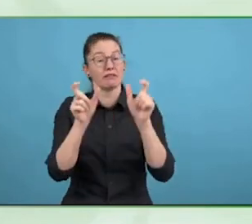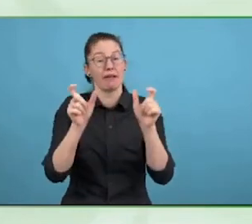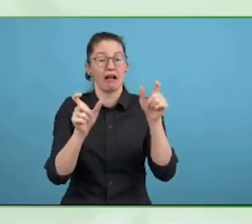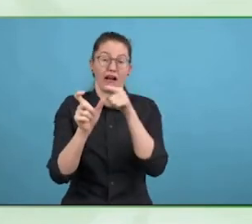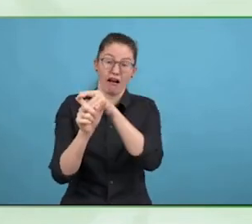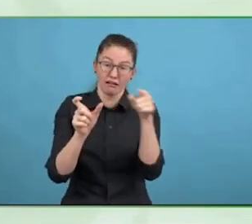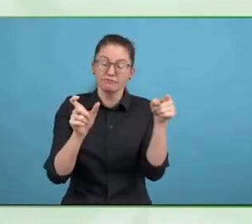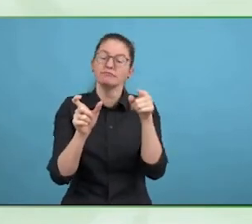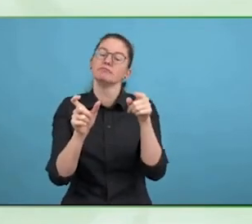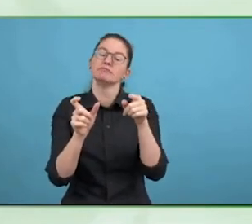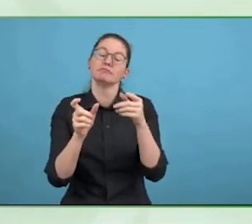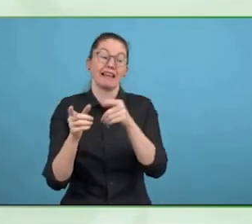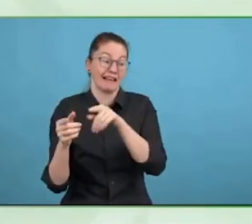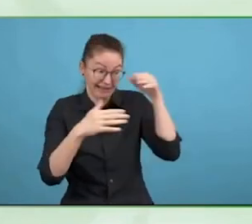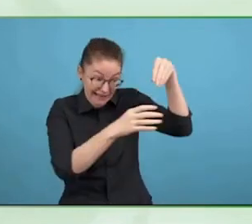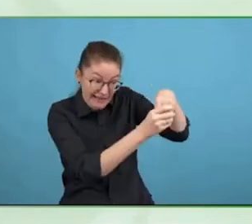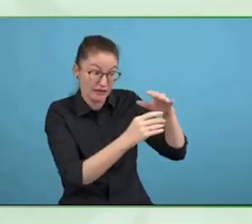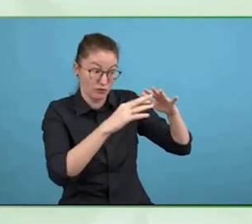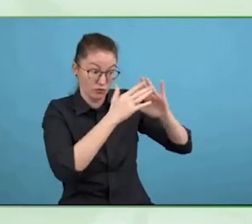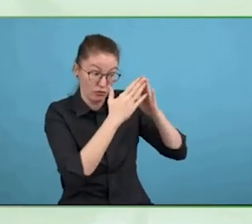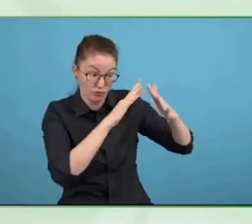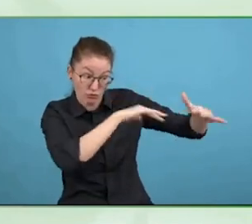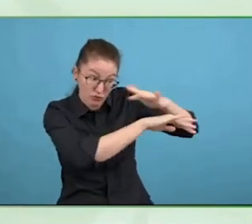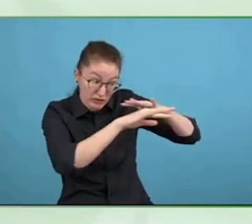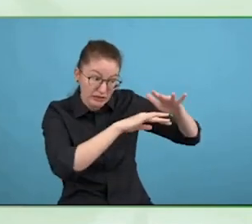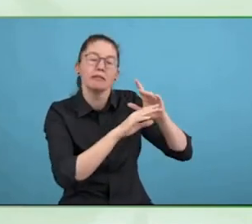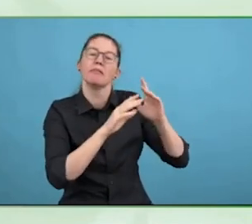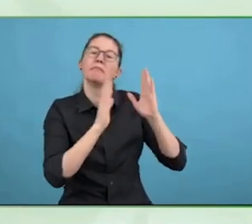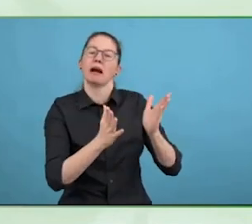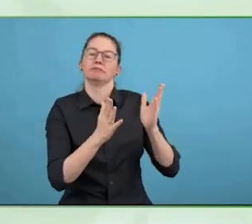environment. It is not about people living like a hermit.